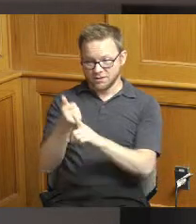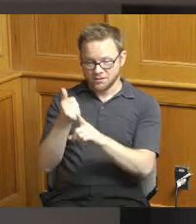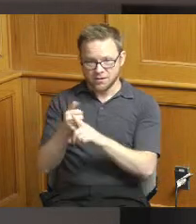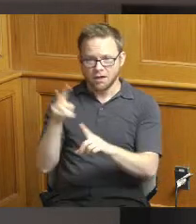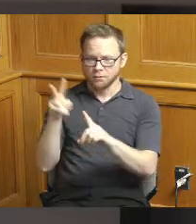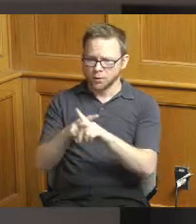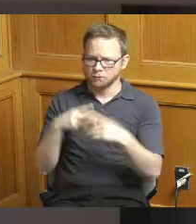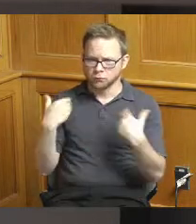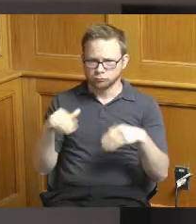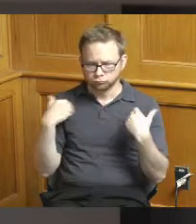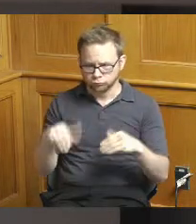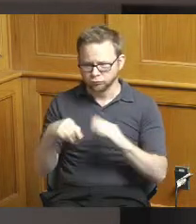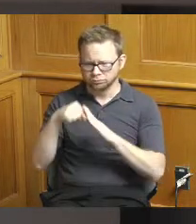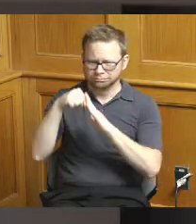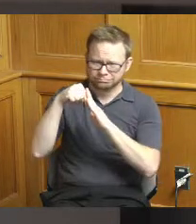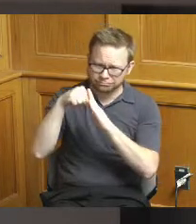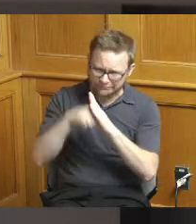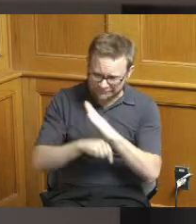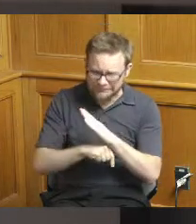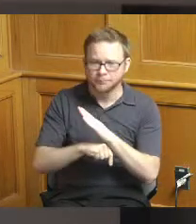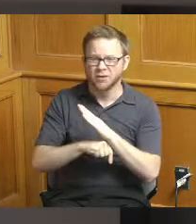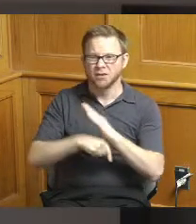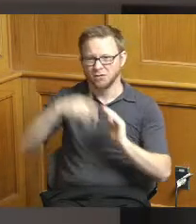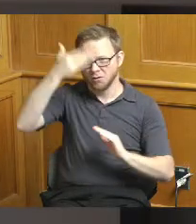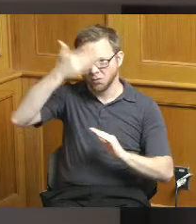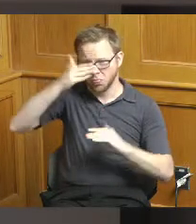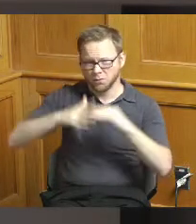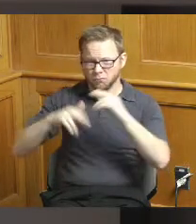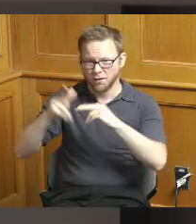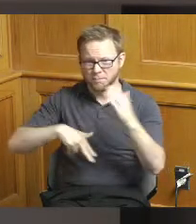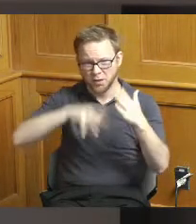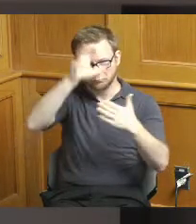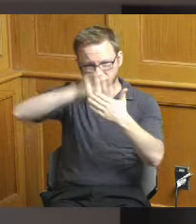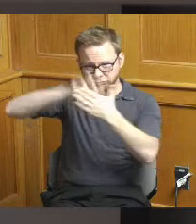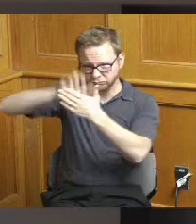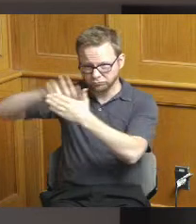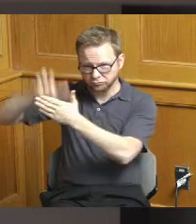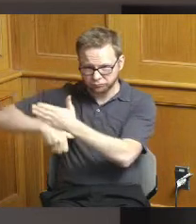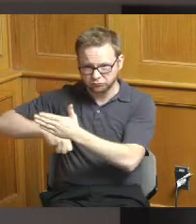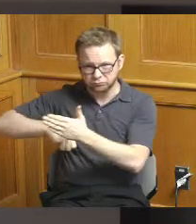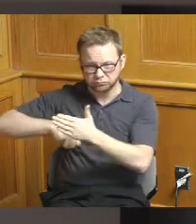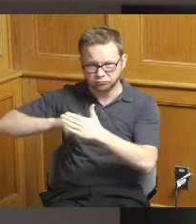program throughout the Harrison Avenue business district we're recommending funding at 150,000